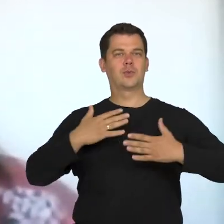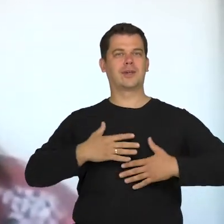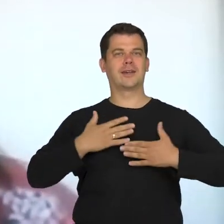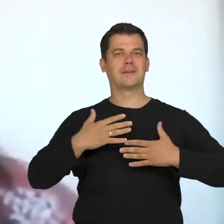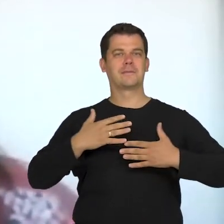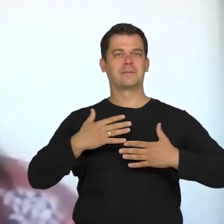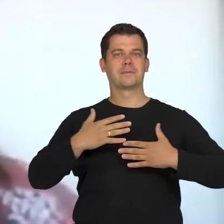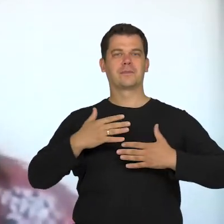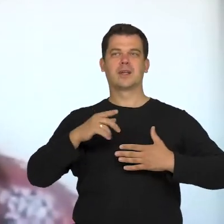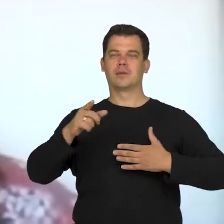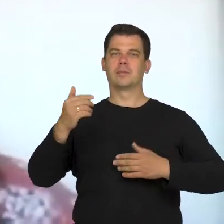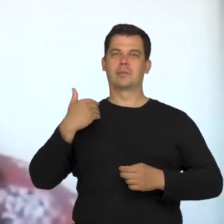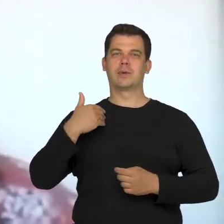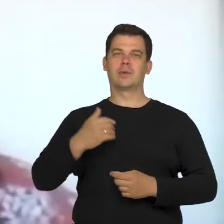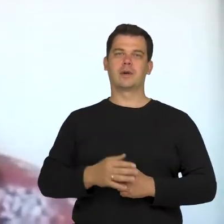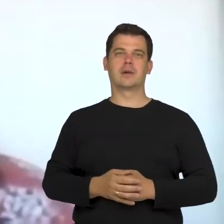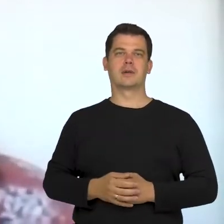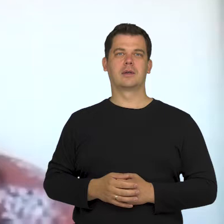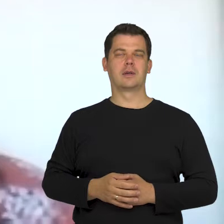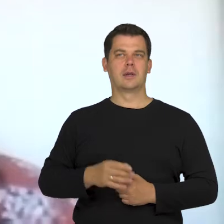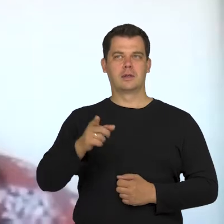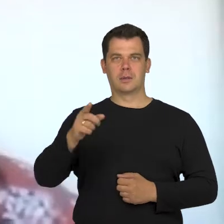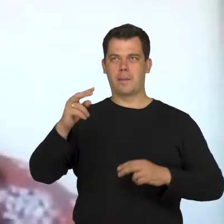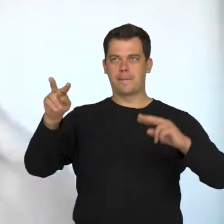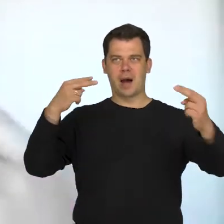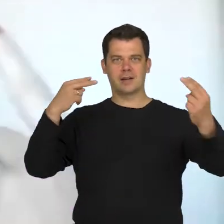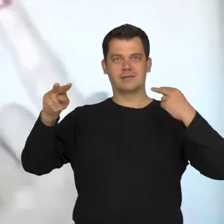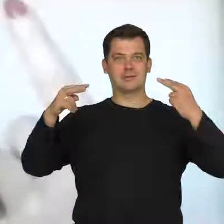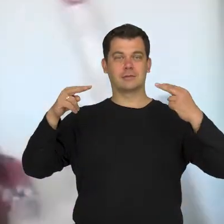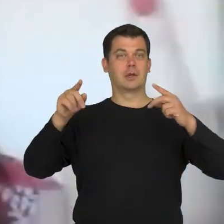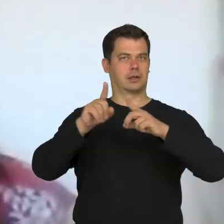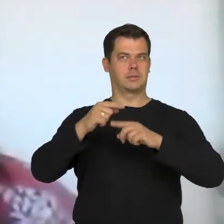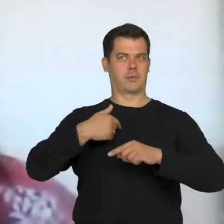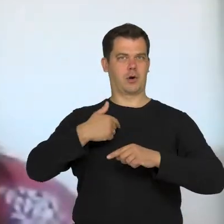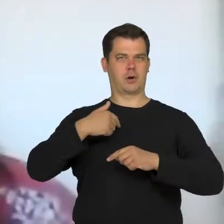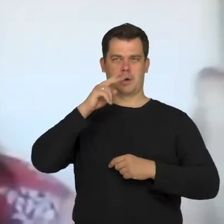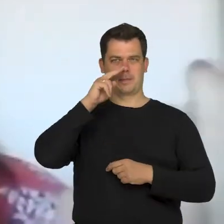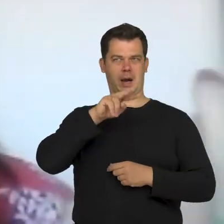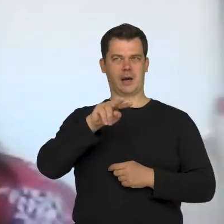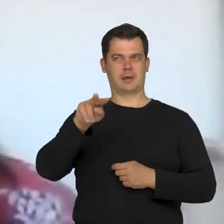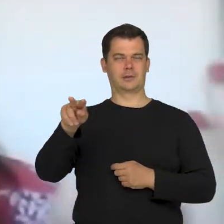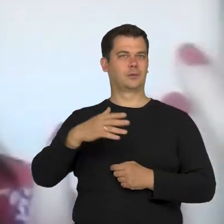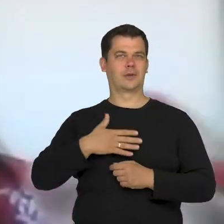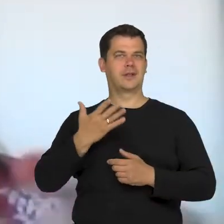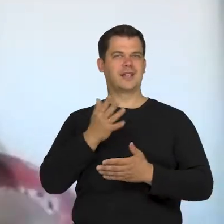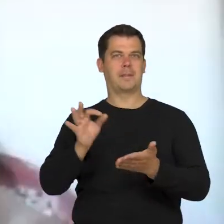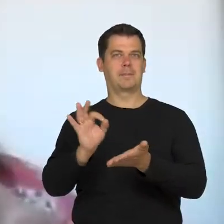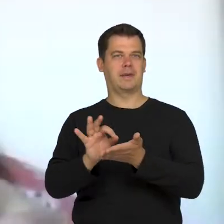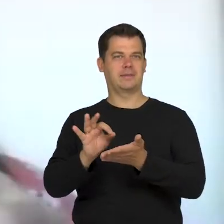on the one hand, of my own look which I wasn't entirely sure about, I didn't know if I could look,